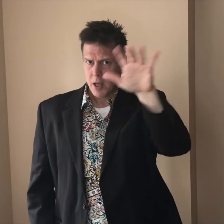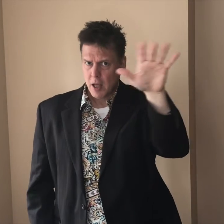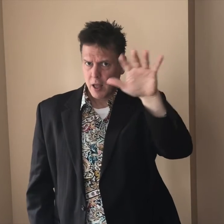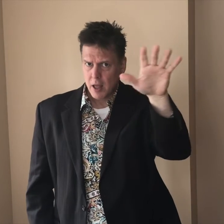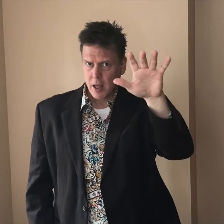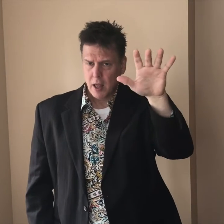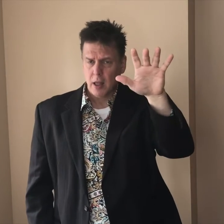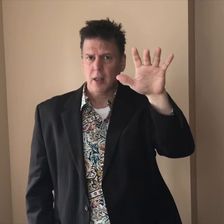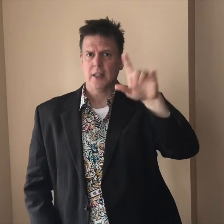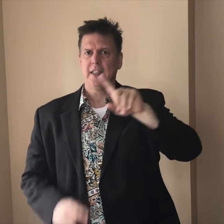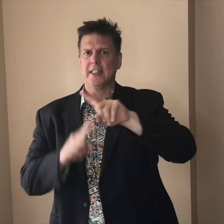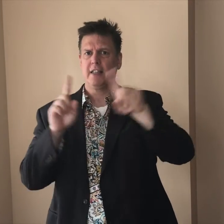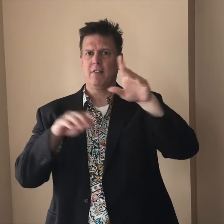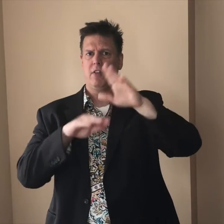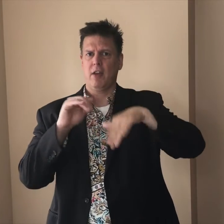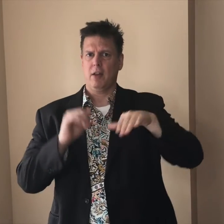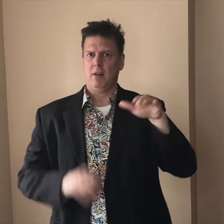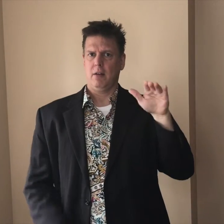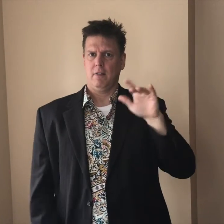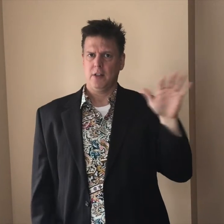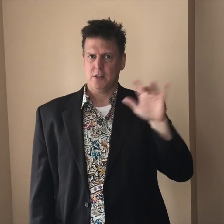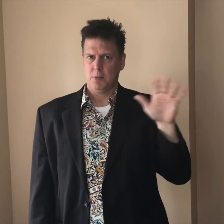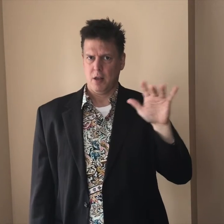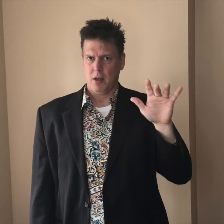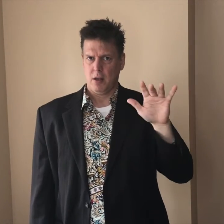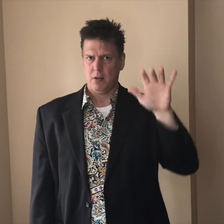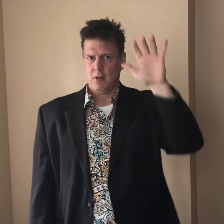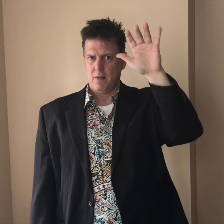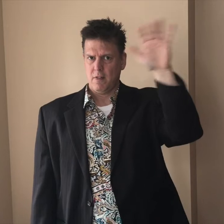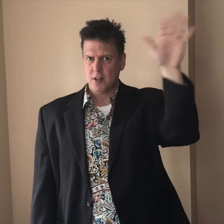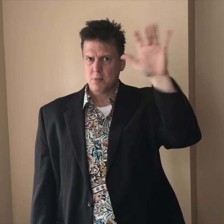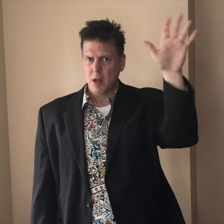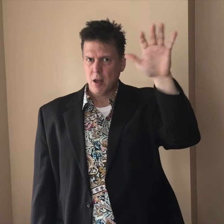Sometimes they'll sign in a lower space and then fingerspell in this higher space